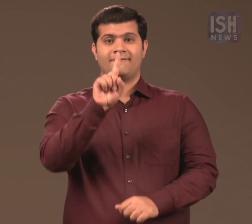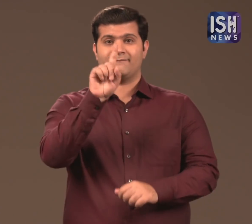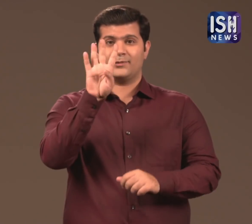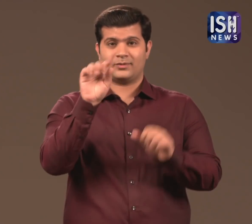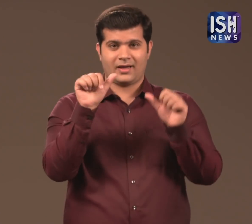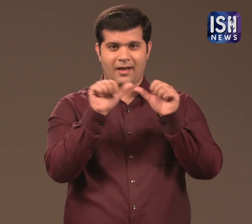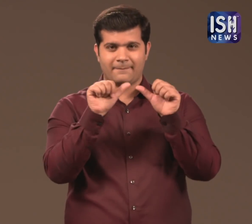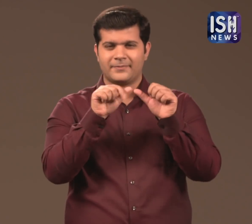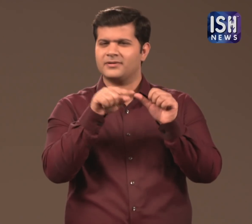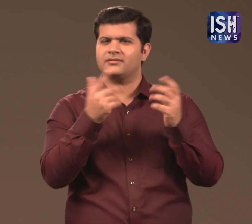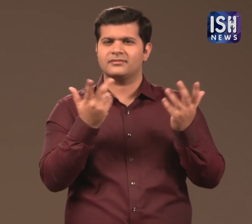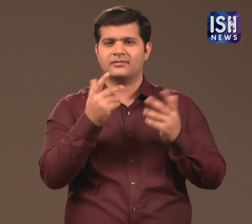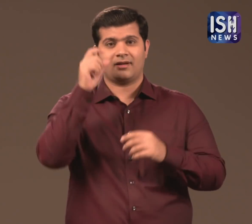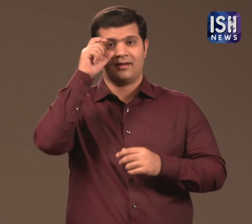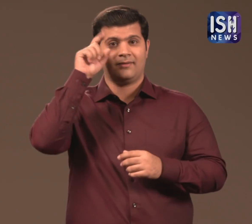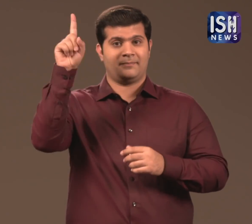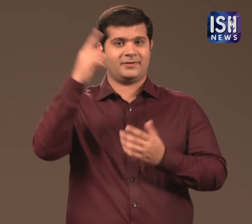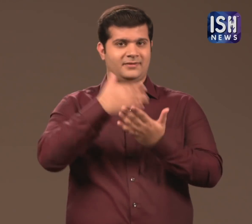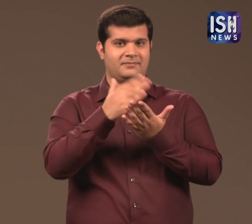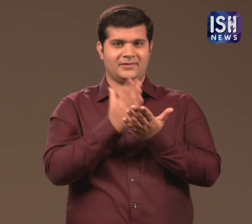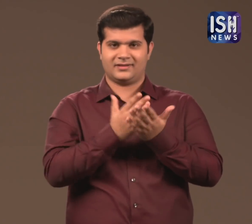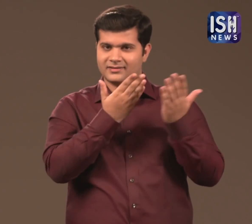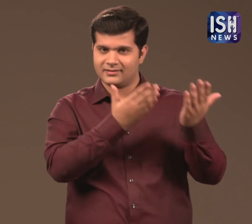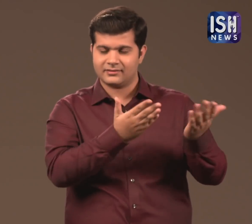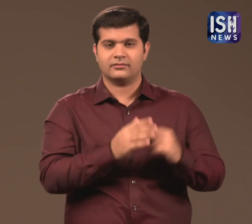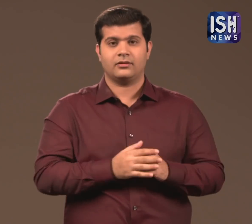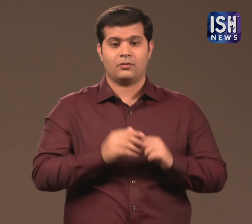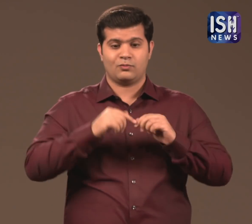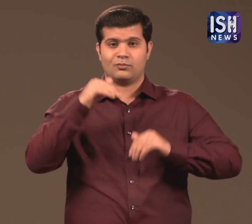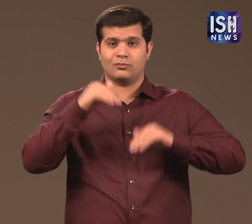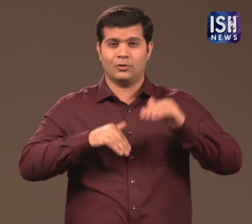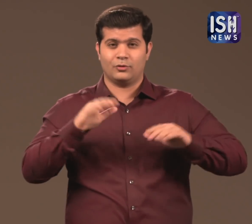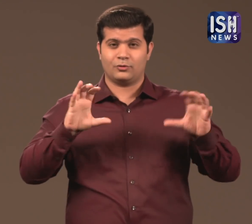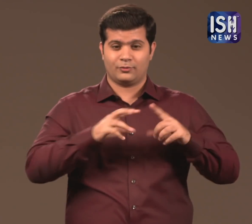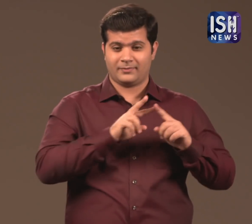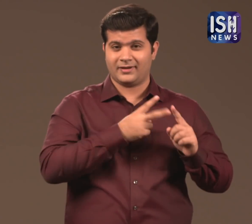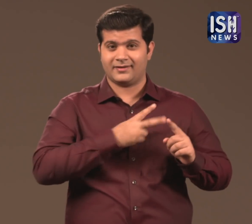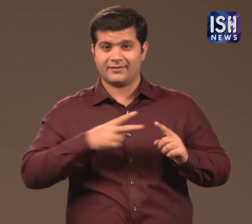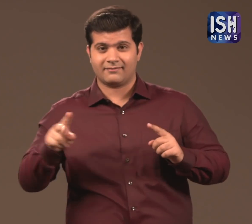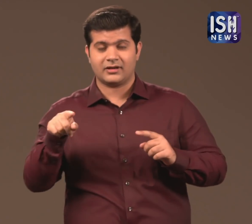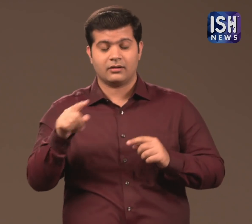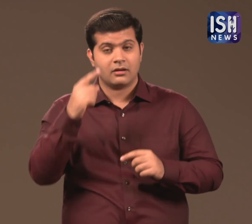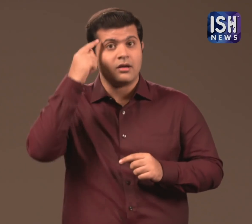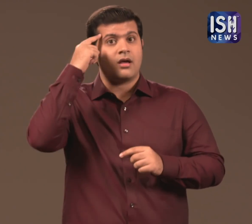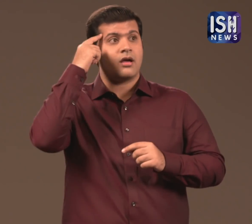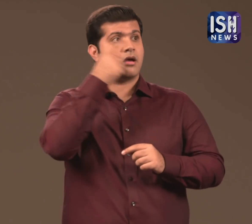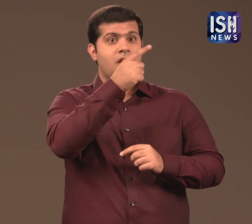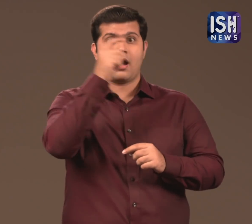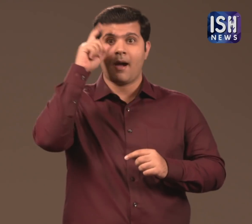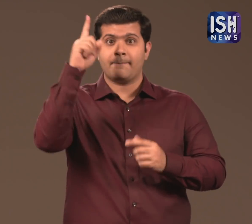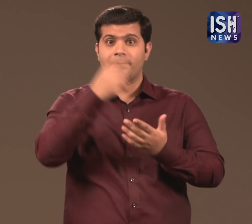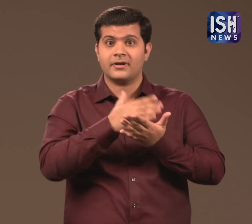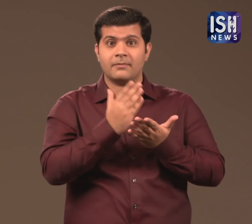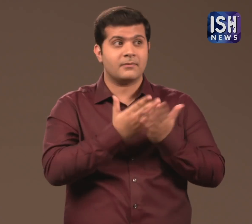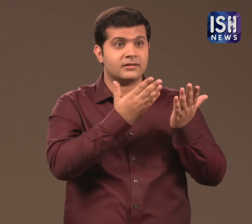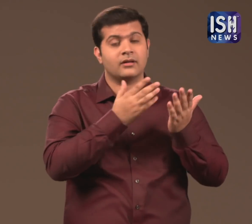Ambedkar Jayanti was celebrated on the 14th of April. Various political parties took advantage of Ambedkar's Jayanti,